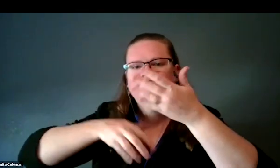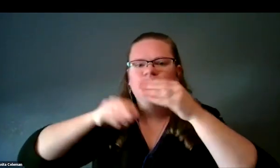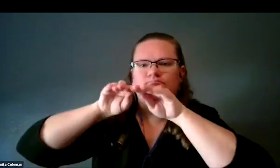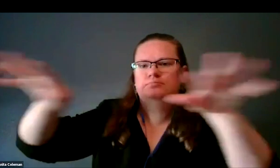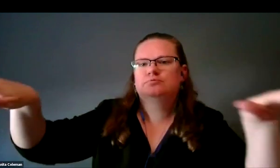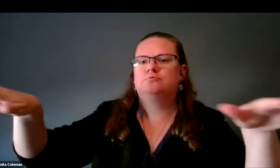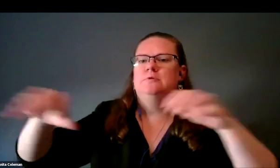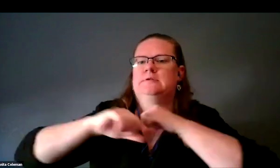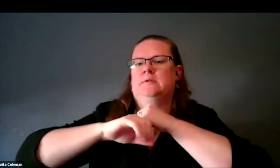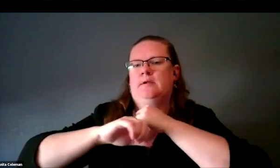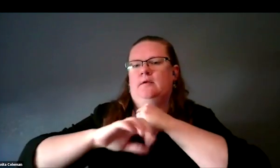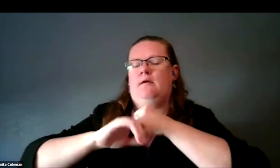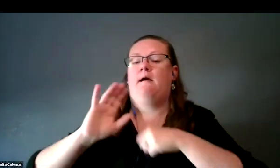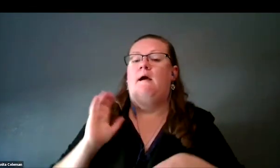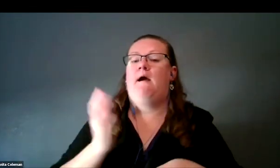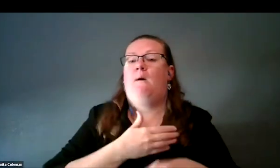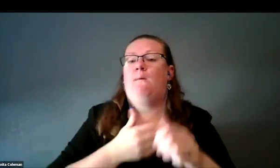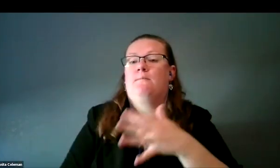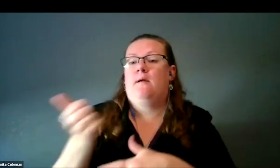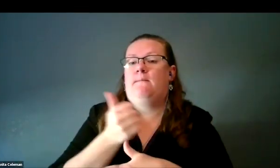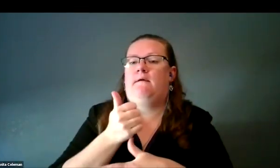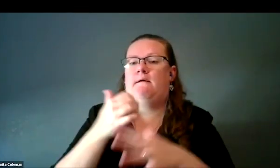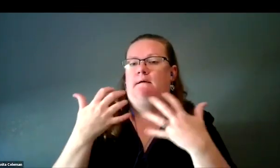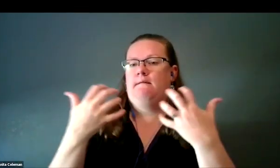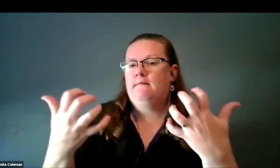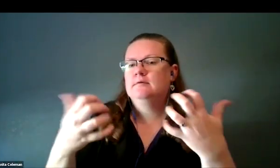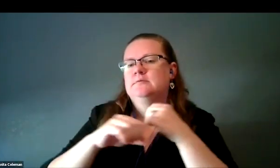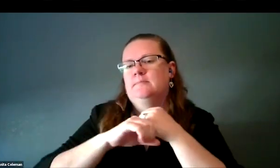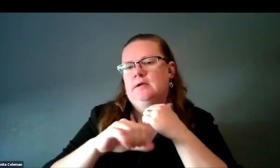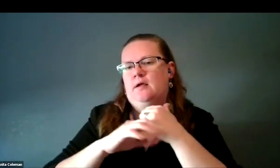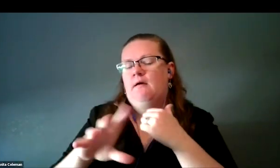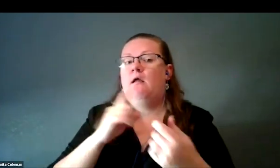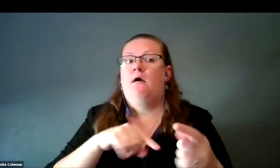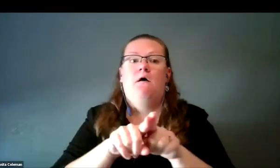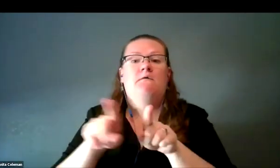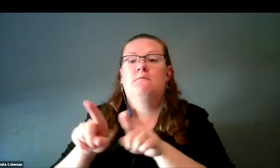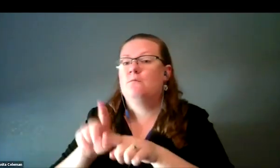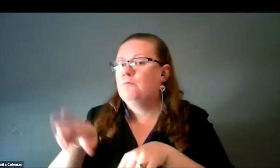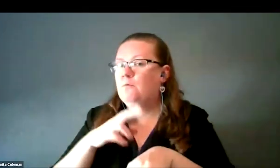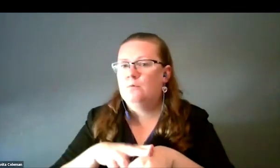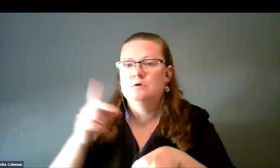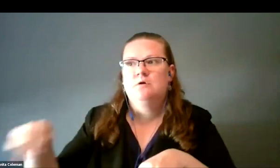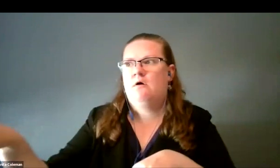which is our primary audience, but of course, all the materials available to anybody on the public through the website.